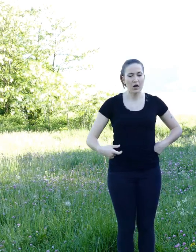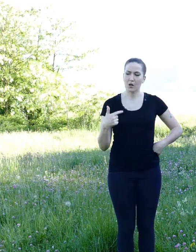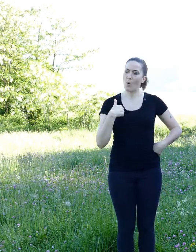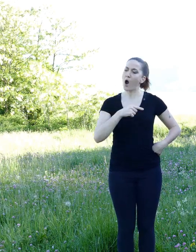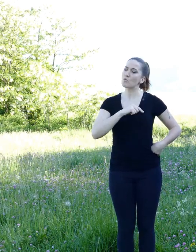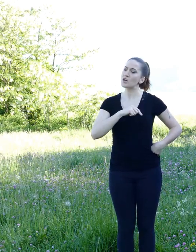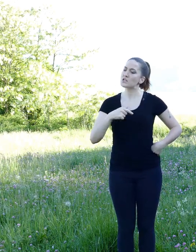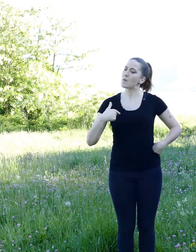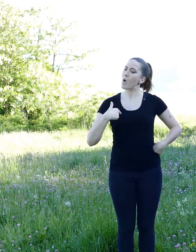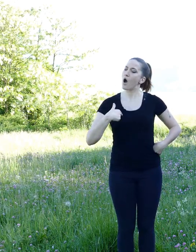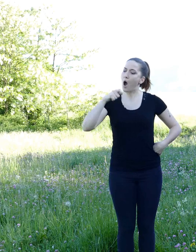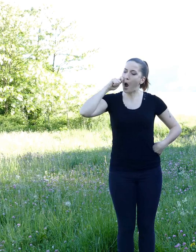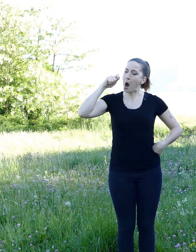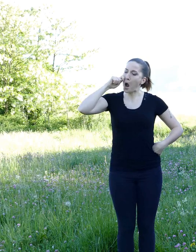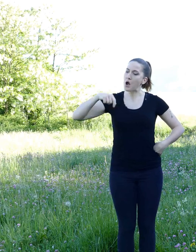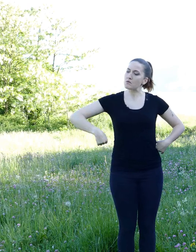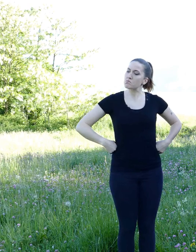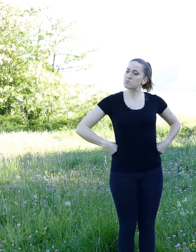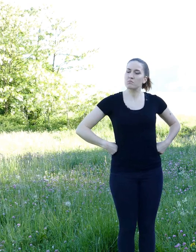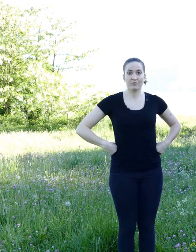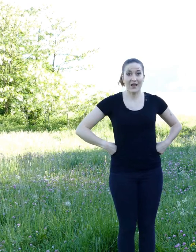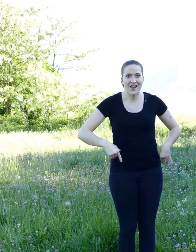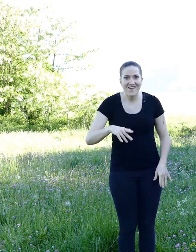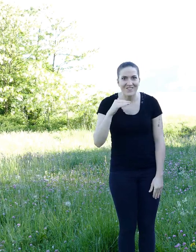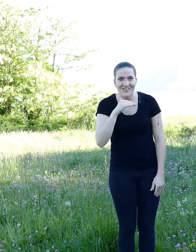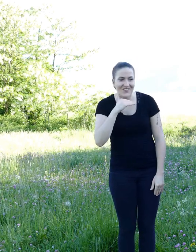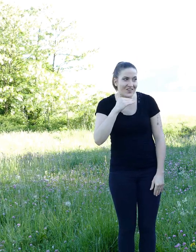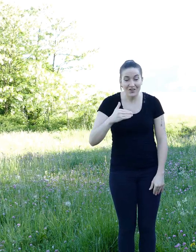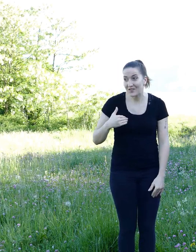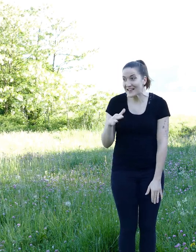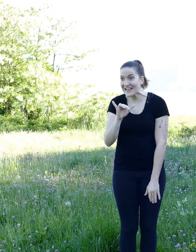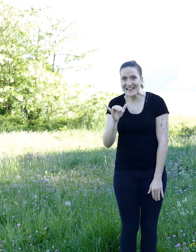There was no time to lose, and the identity of the culprit had to be found as soon as possible.